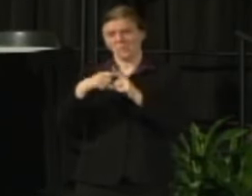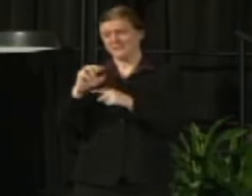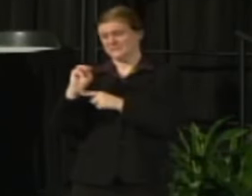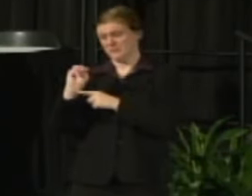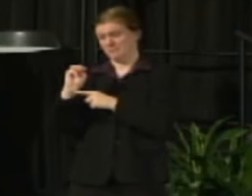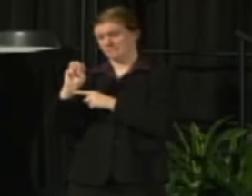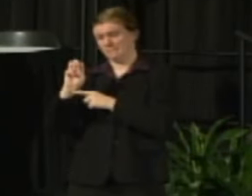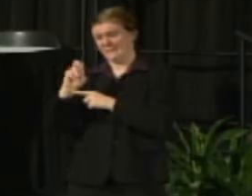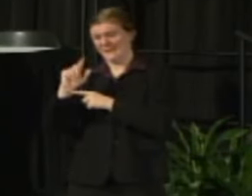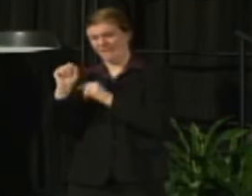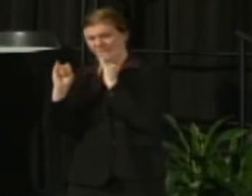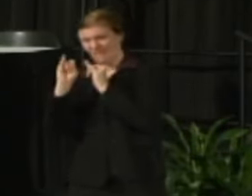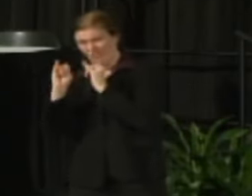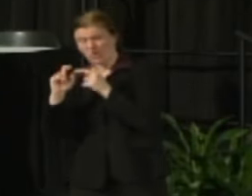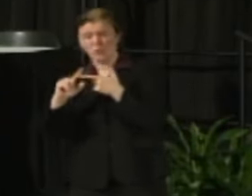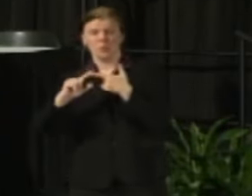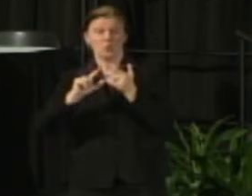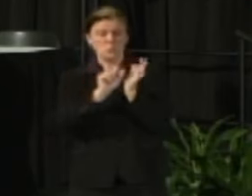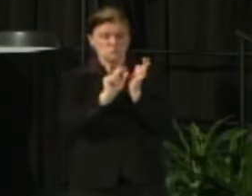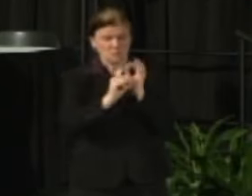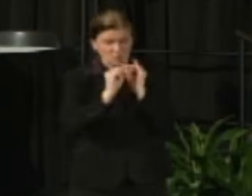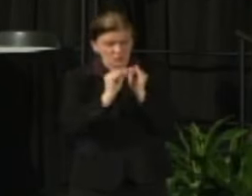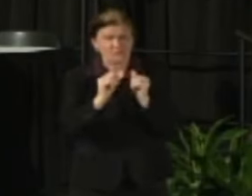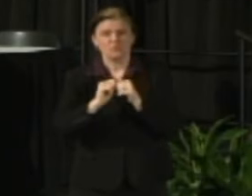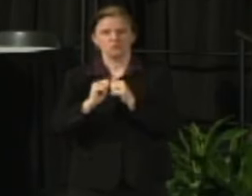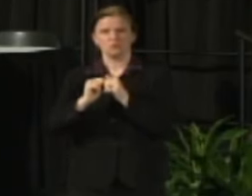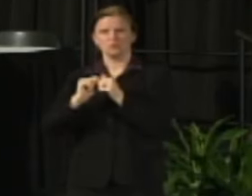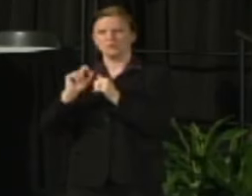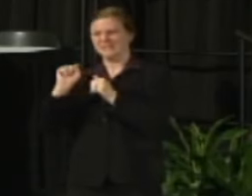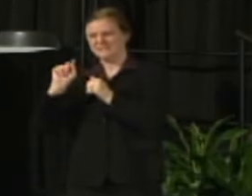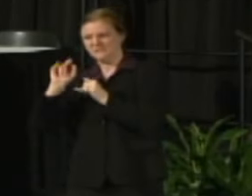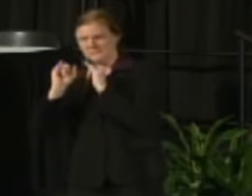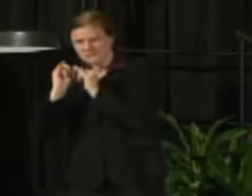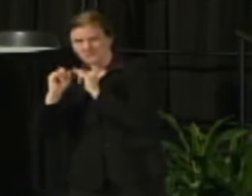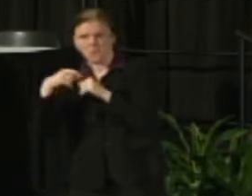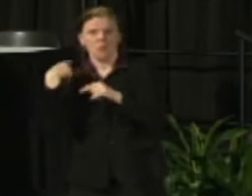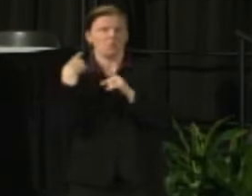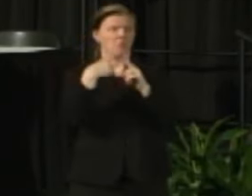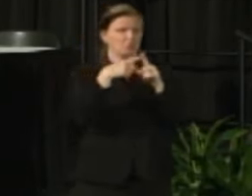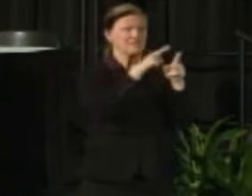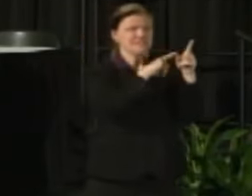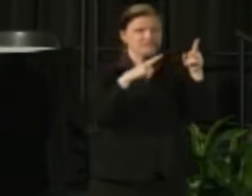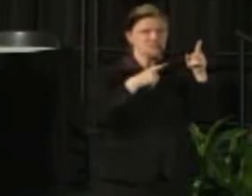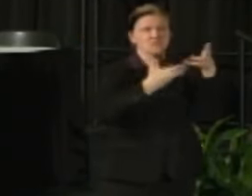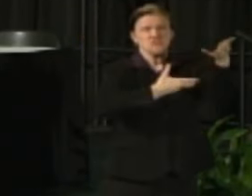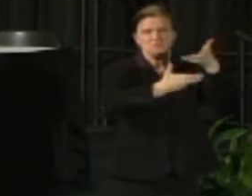talking to legislators, communicating over the next several months to the people